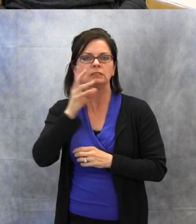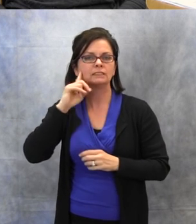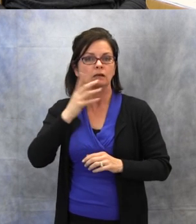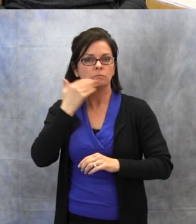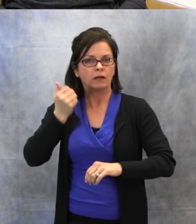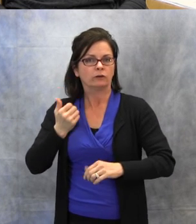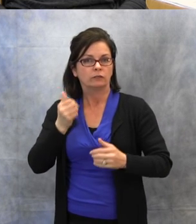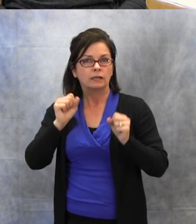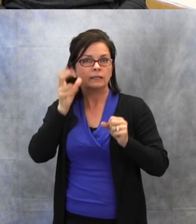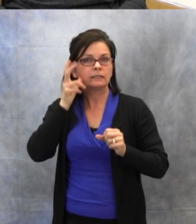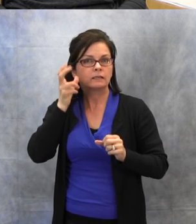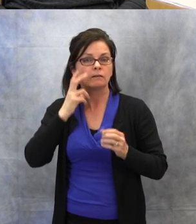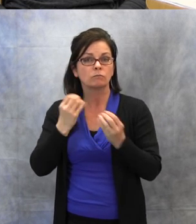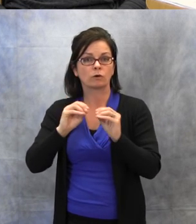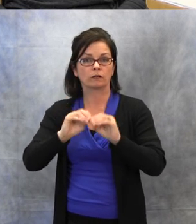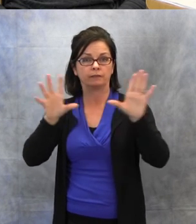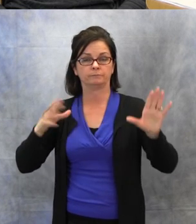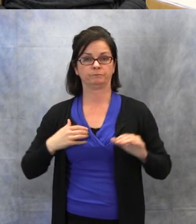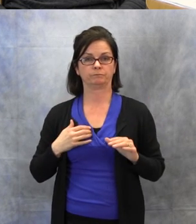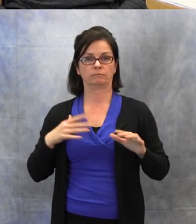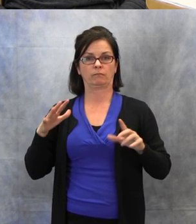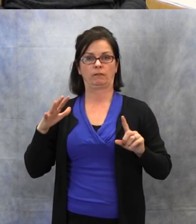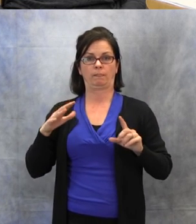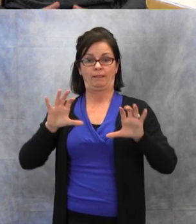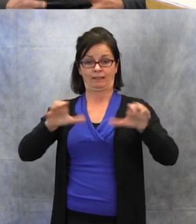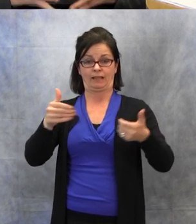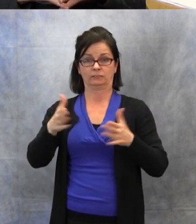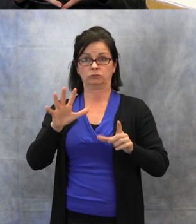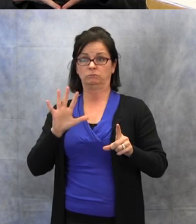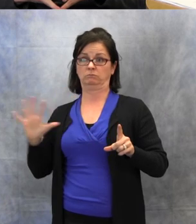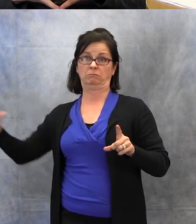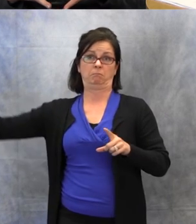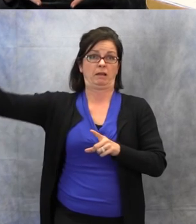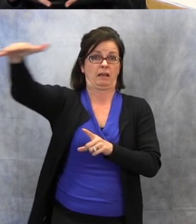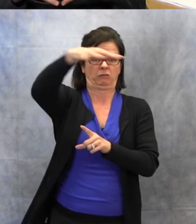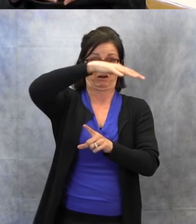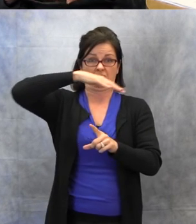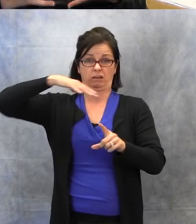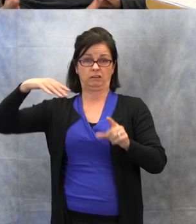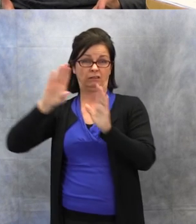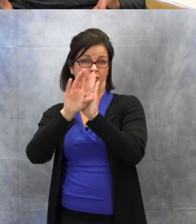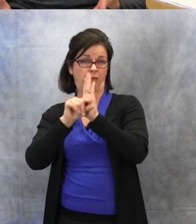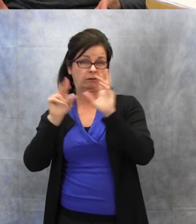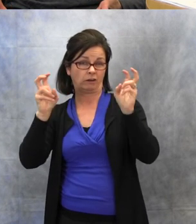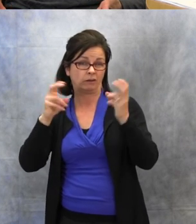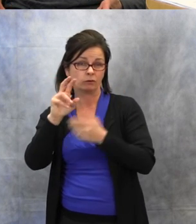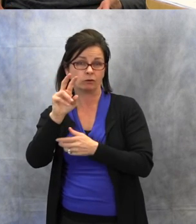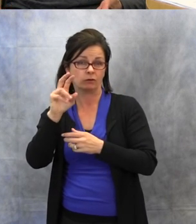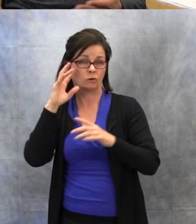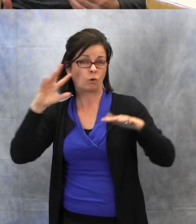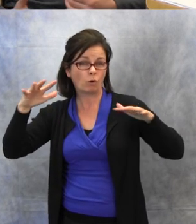Background noise is affected greatly when you have lots of classroom discussions and, of course,